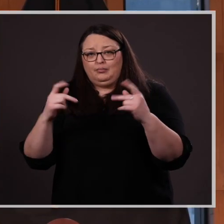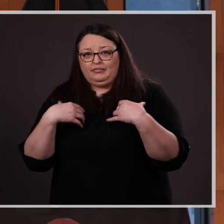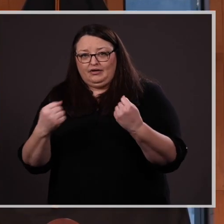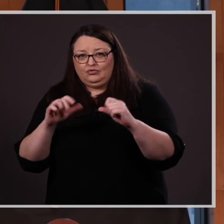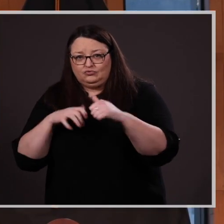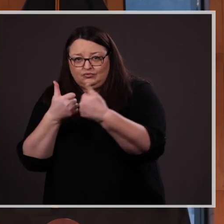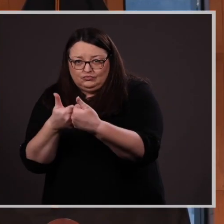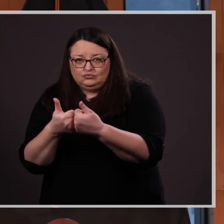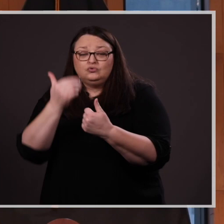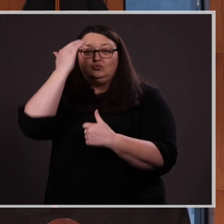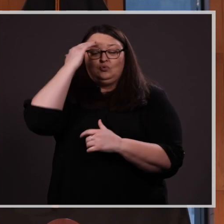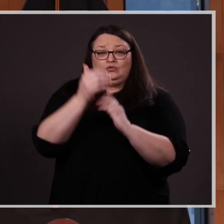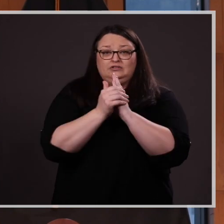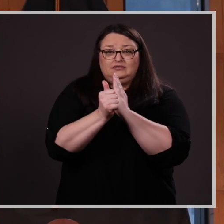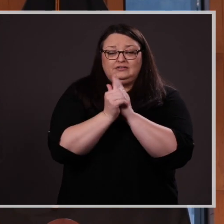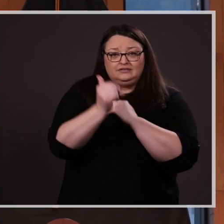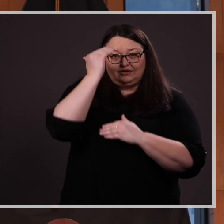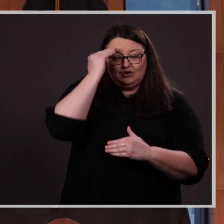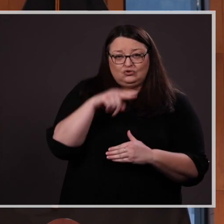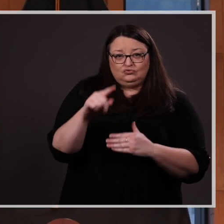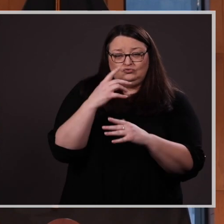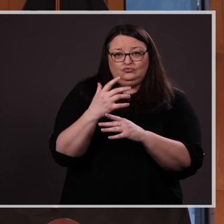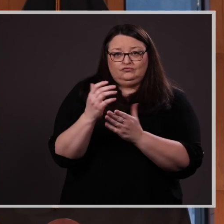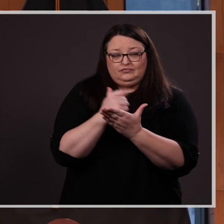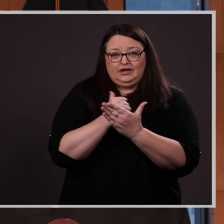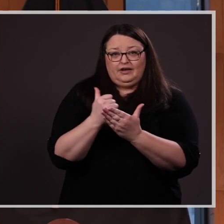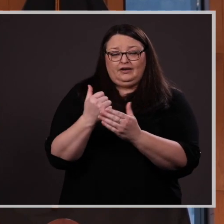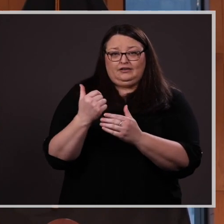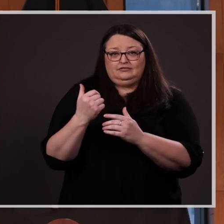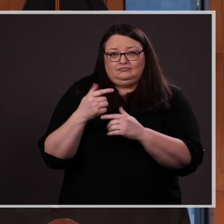Know that the skills and knowledge you have gained in the path to these accomplishments